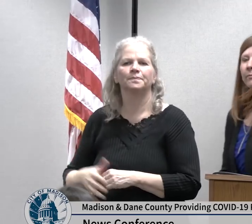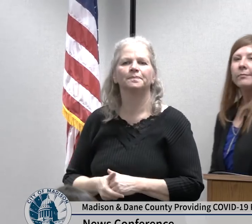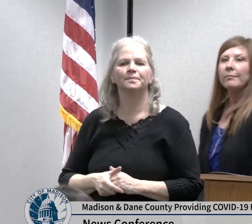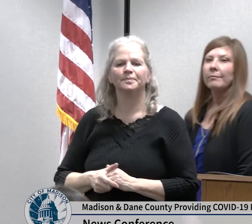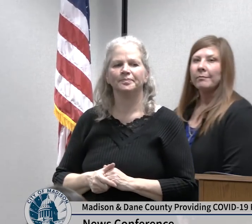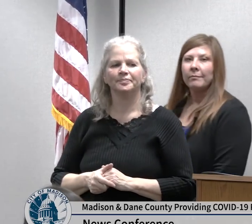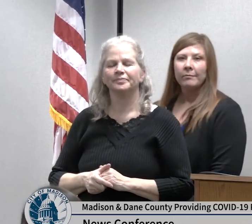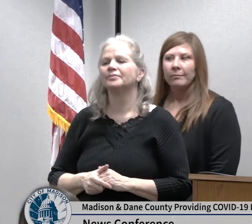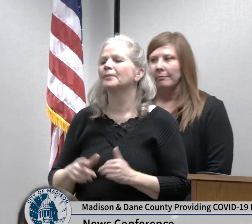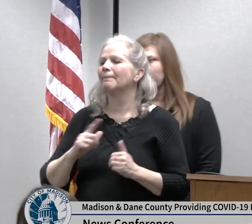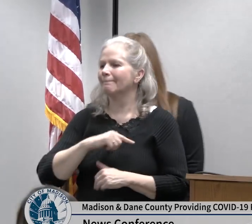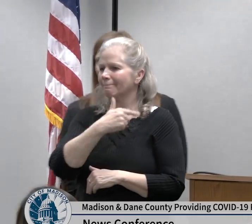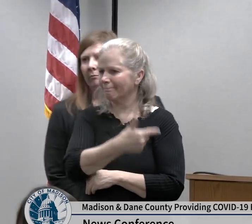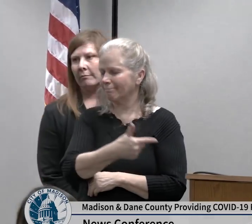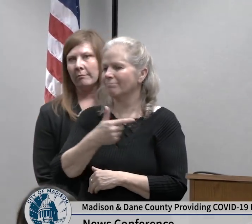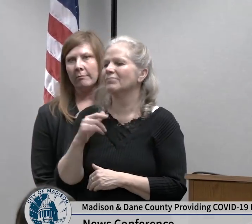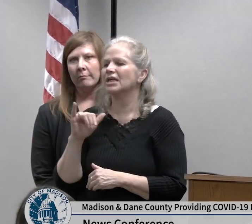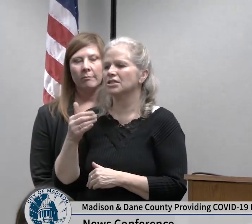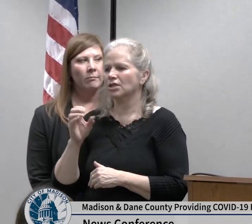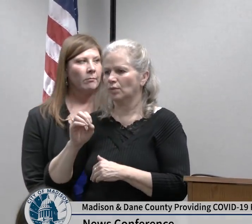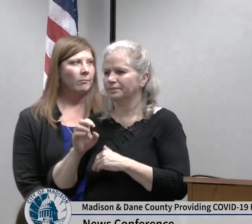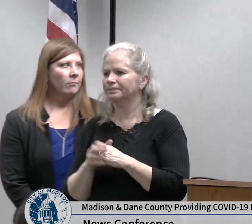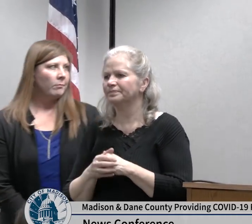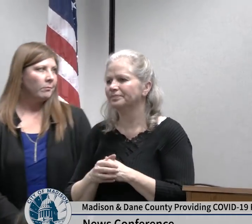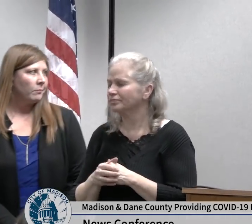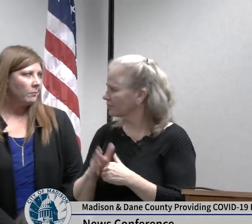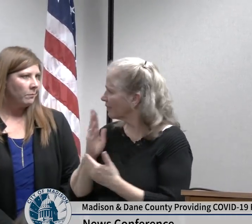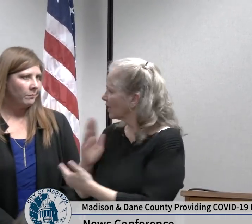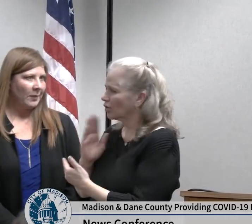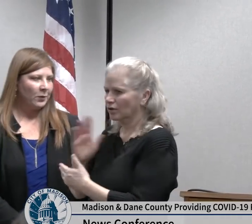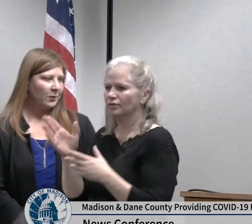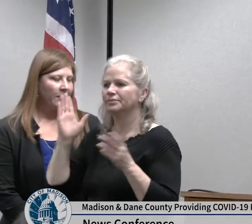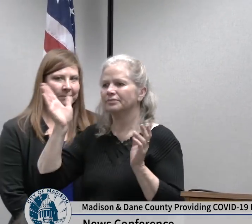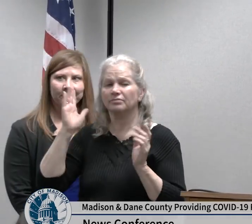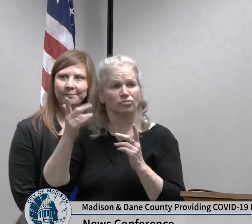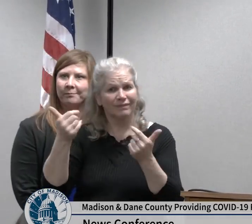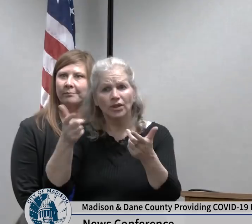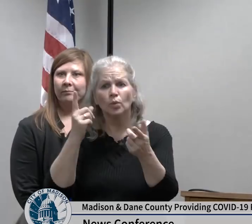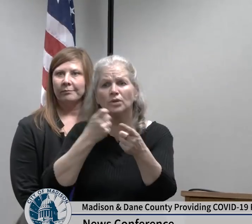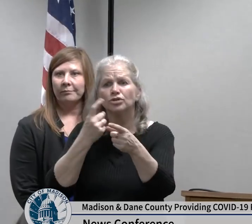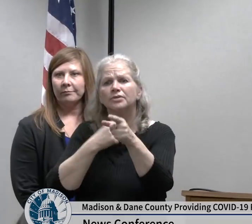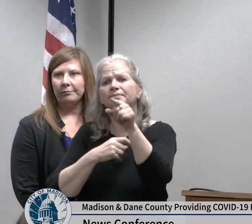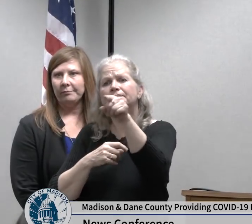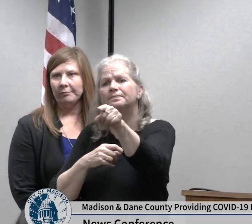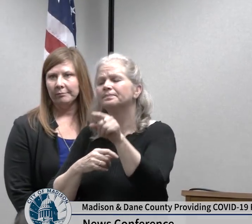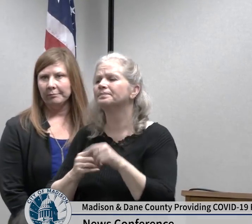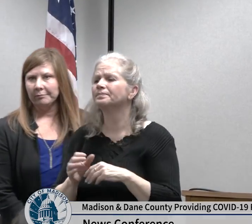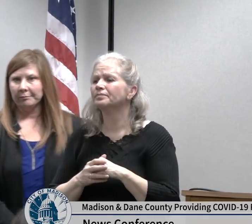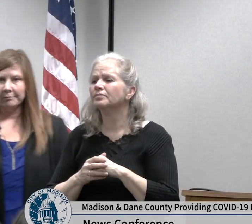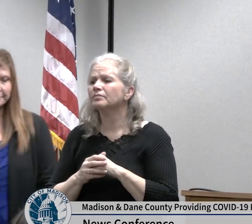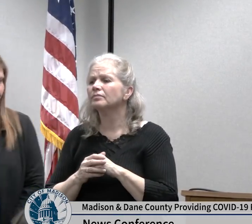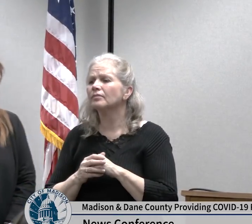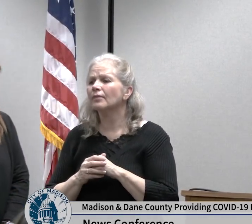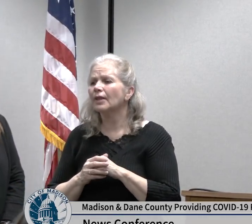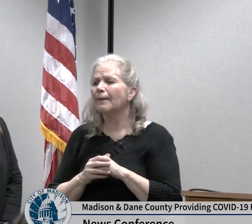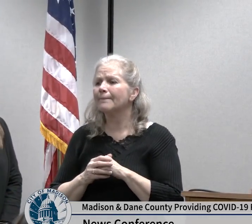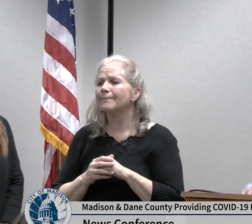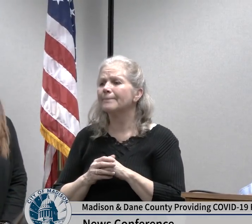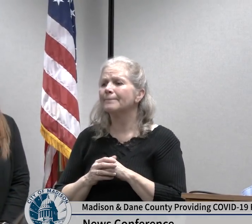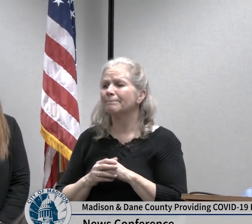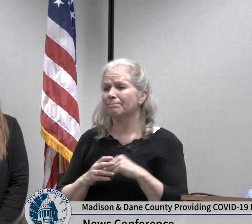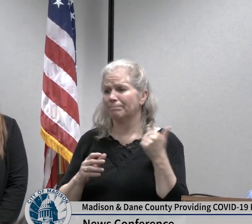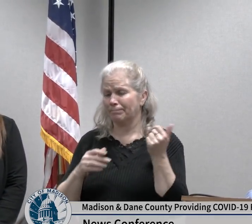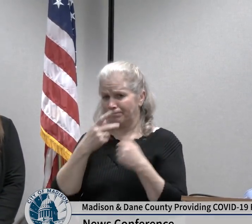thank you any of the speakers are available for questions yeah